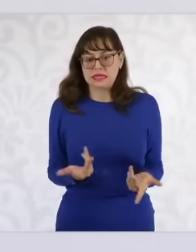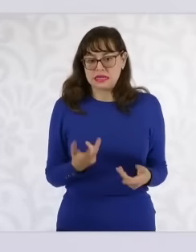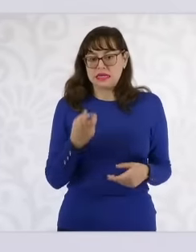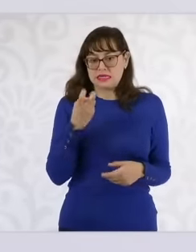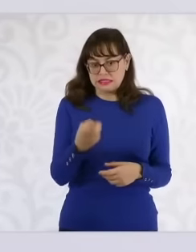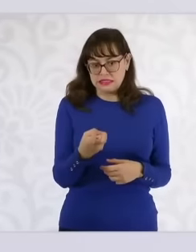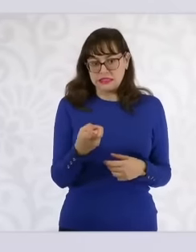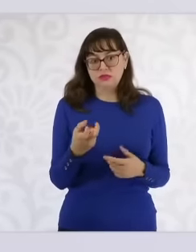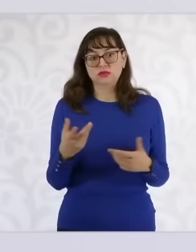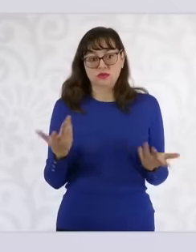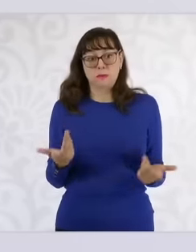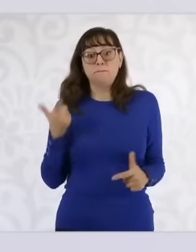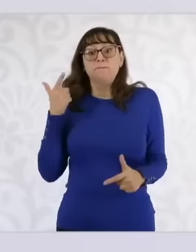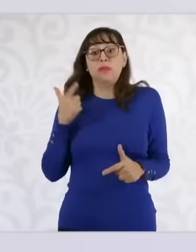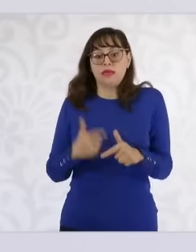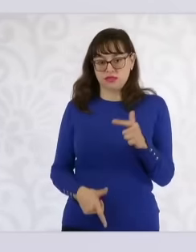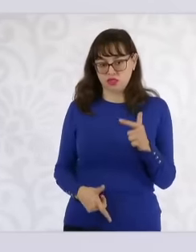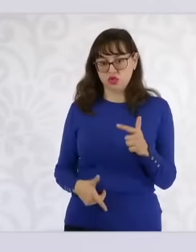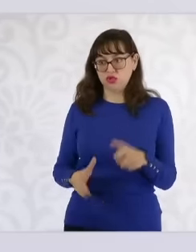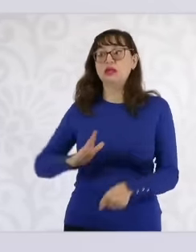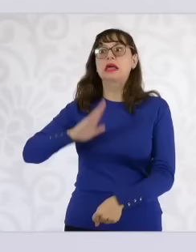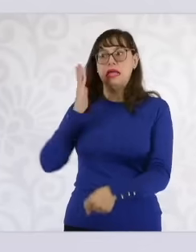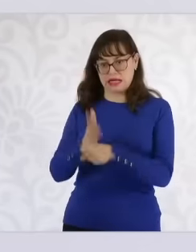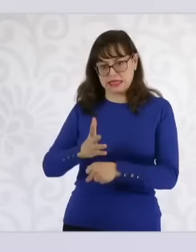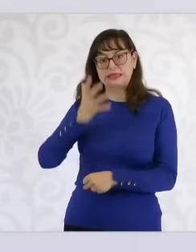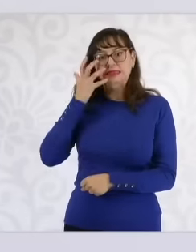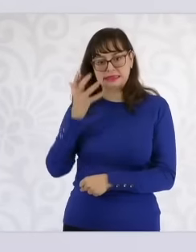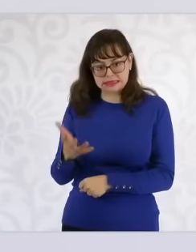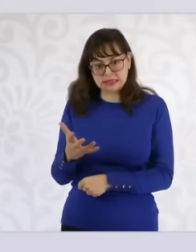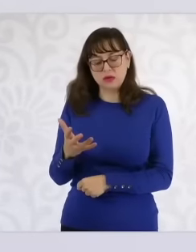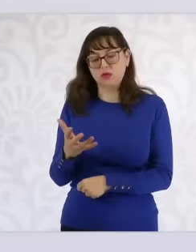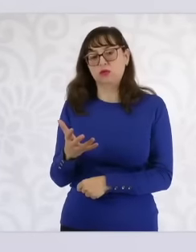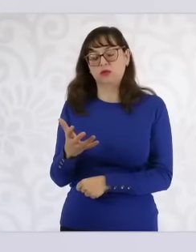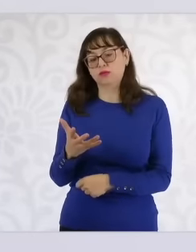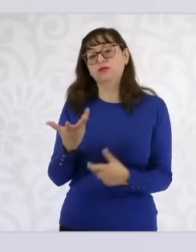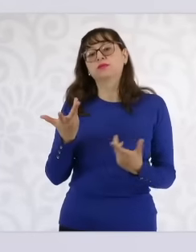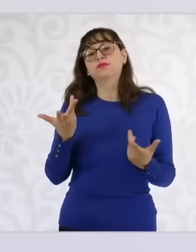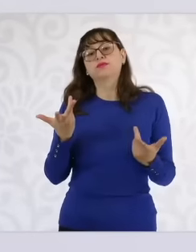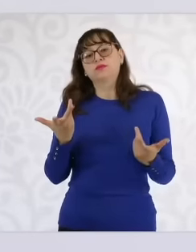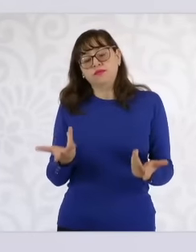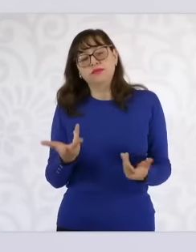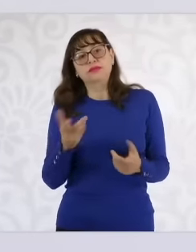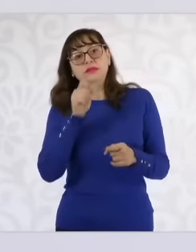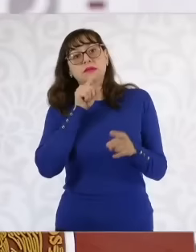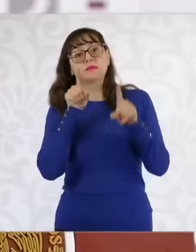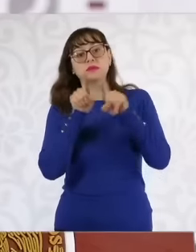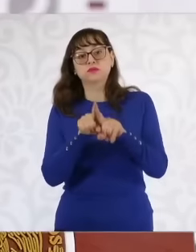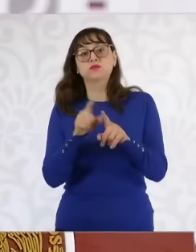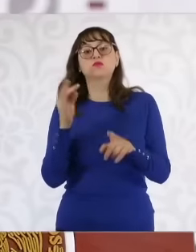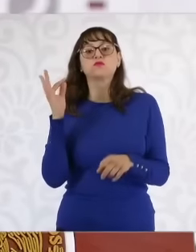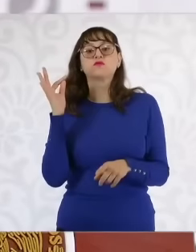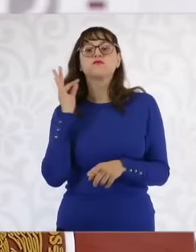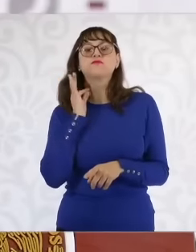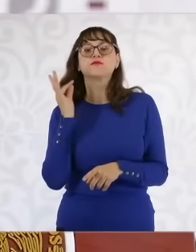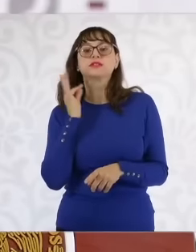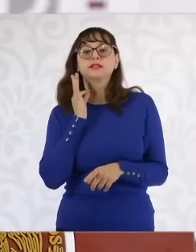and lacerating impunity. And that has to do with the fact that we want all state prosecutors' offices to